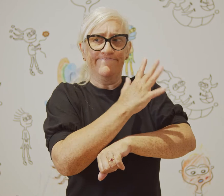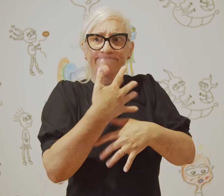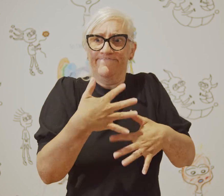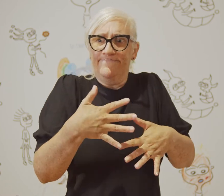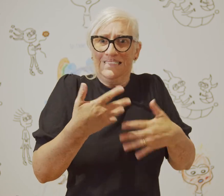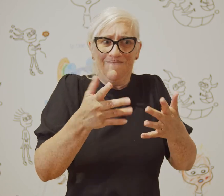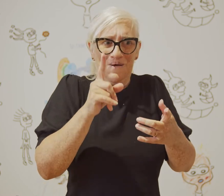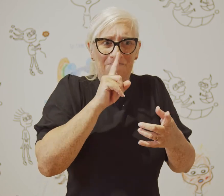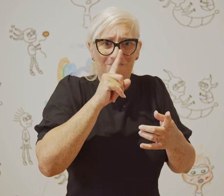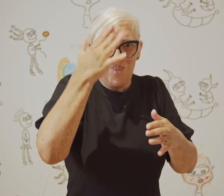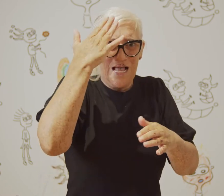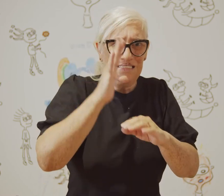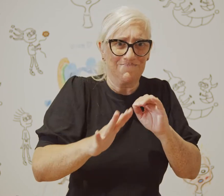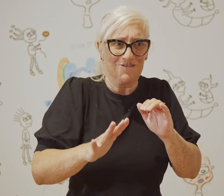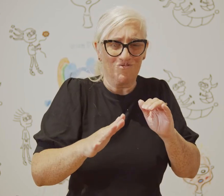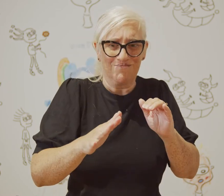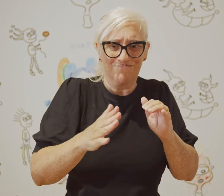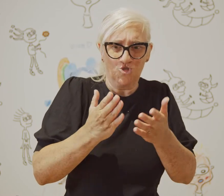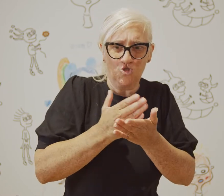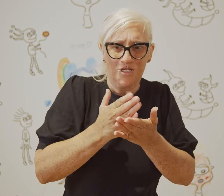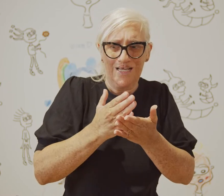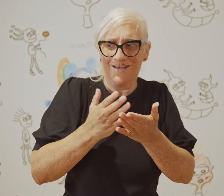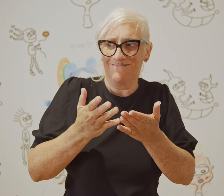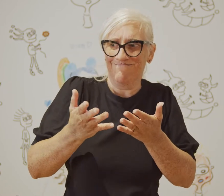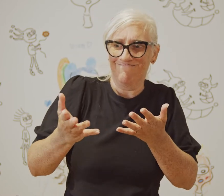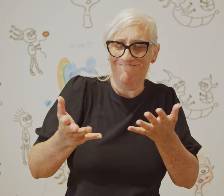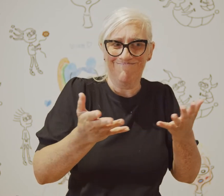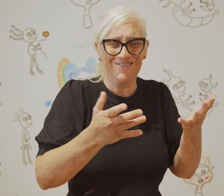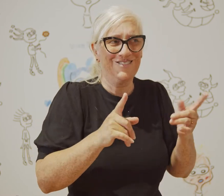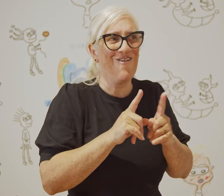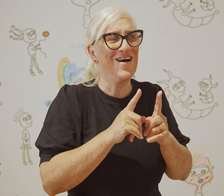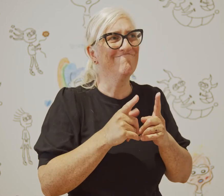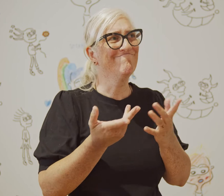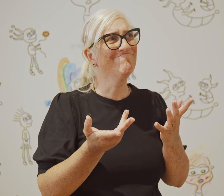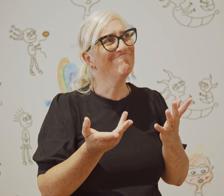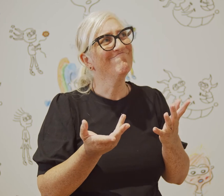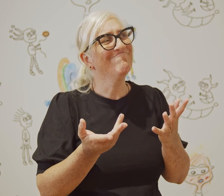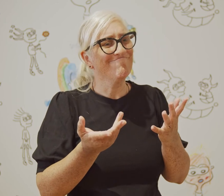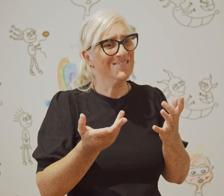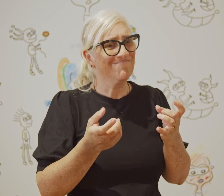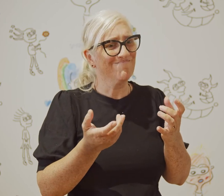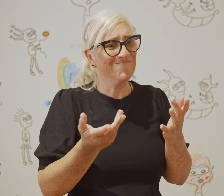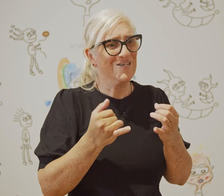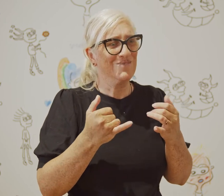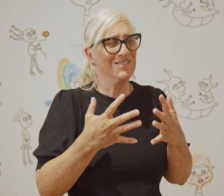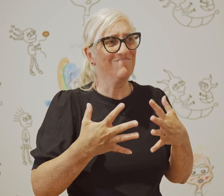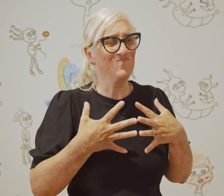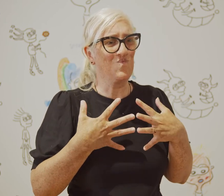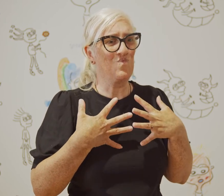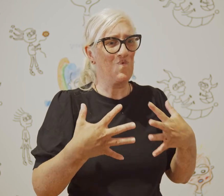experiences to other people and that can be quite